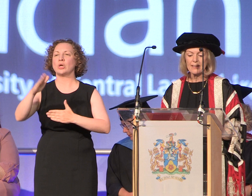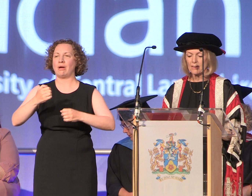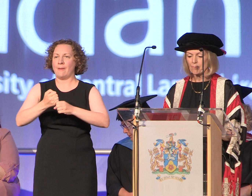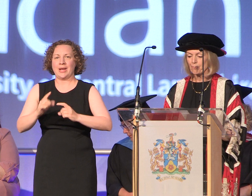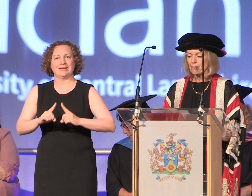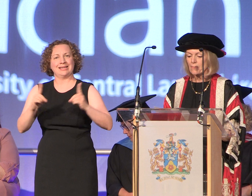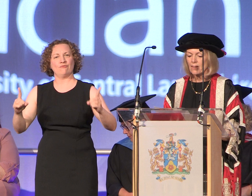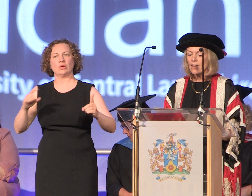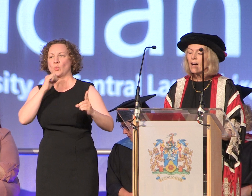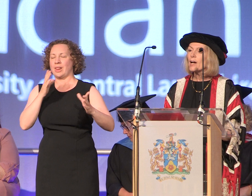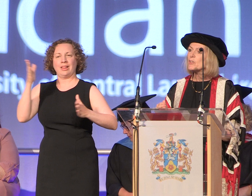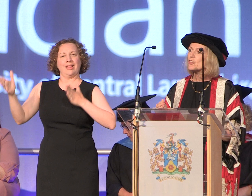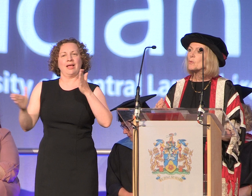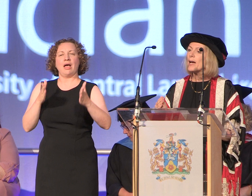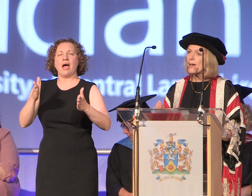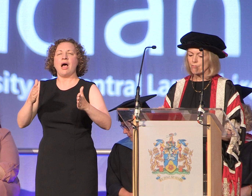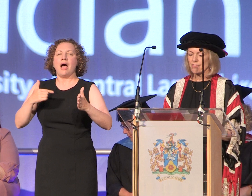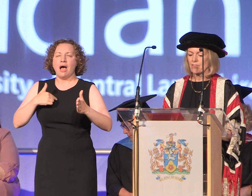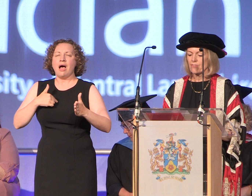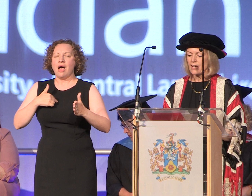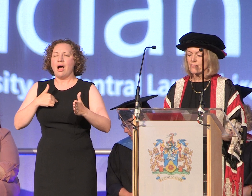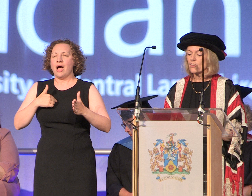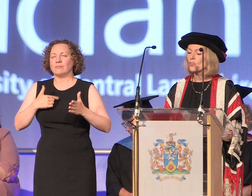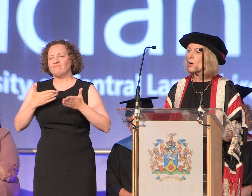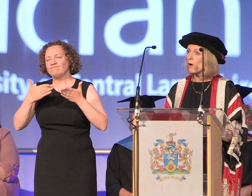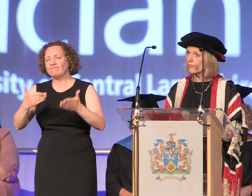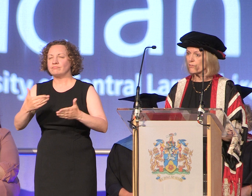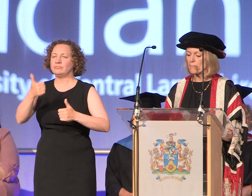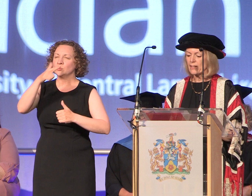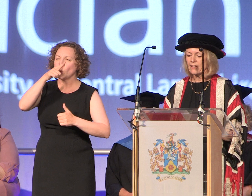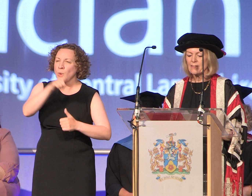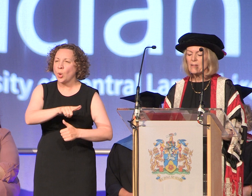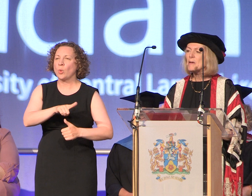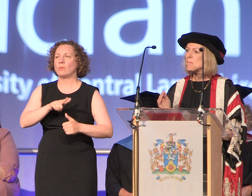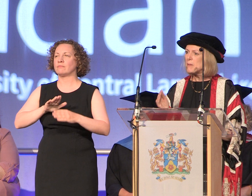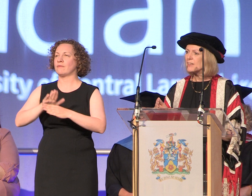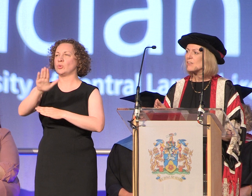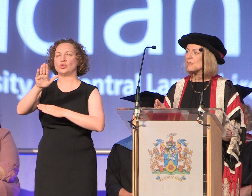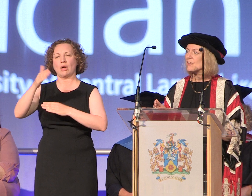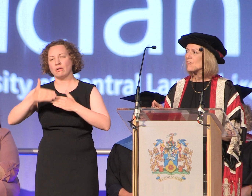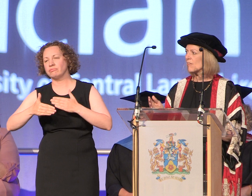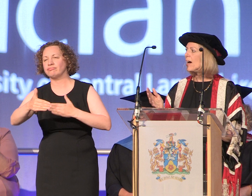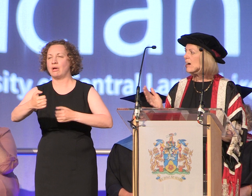I wish you every success as you go on from here make a difference have